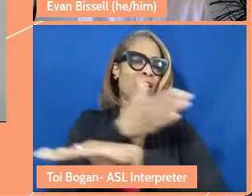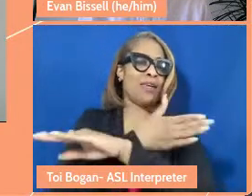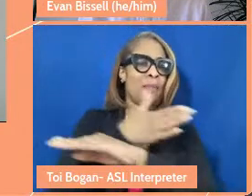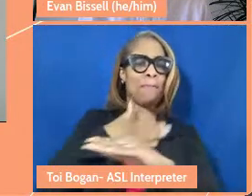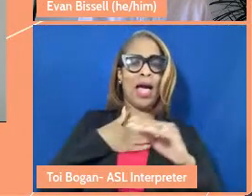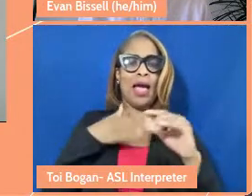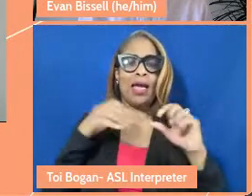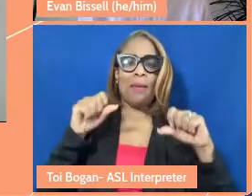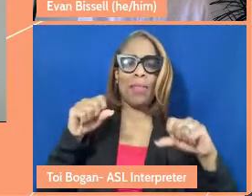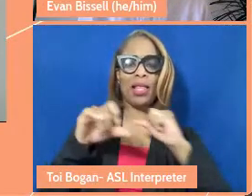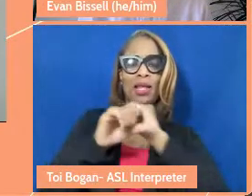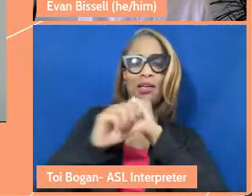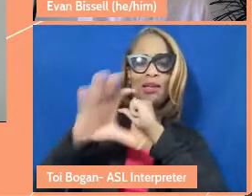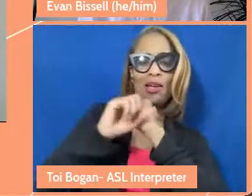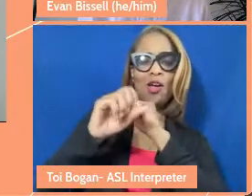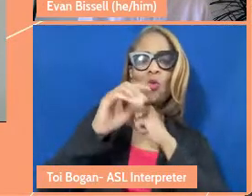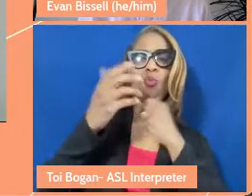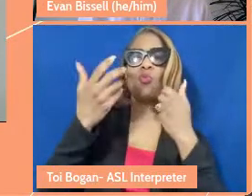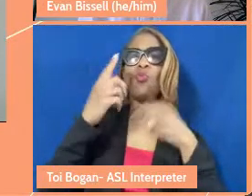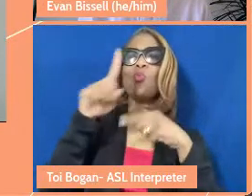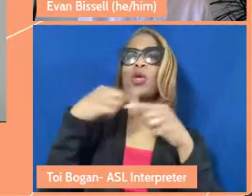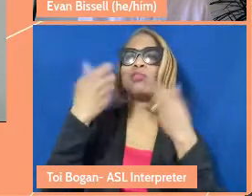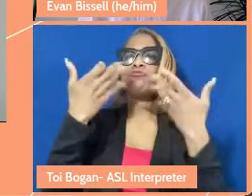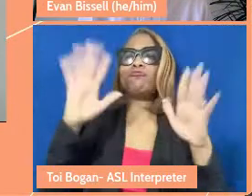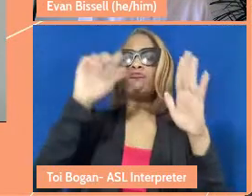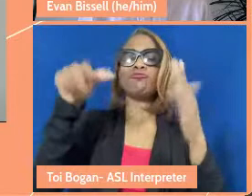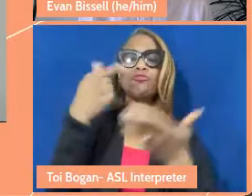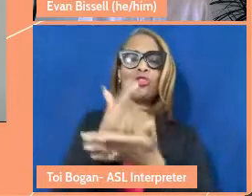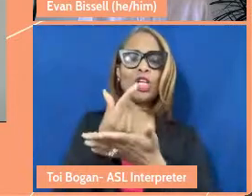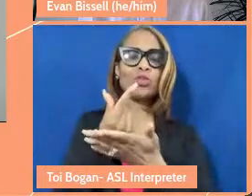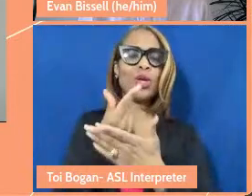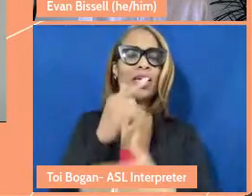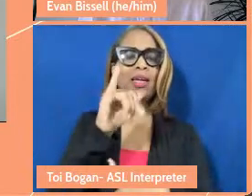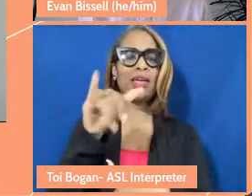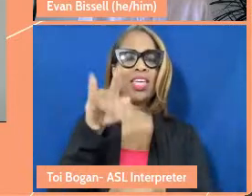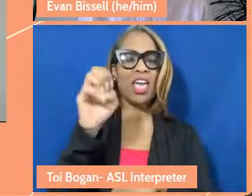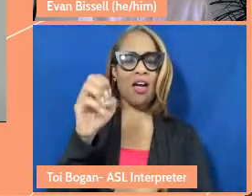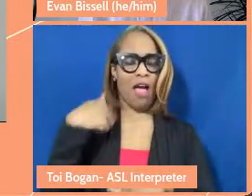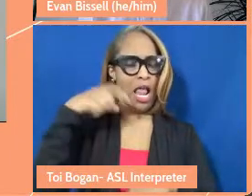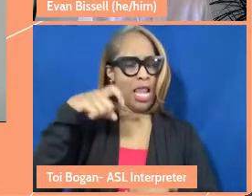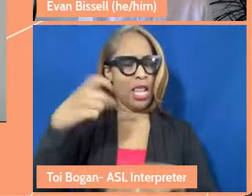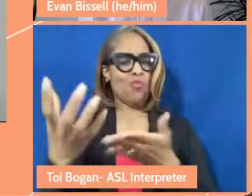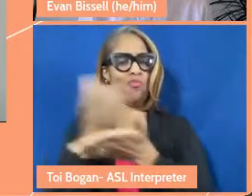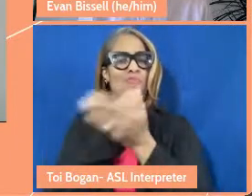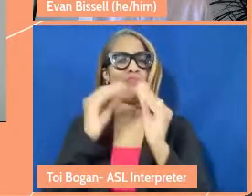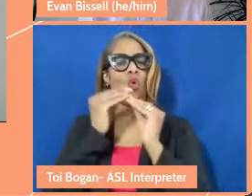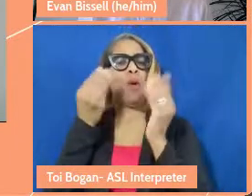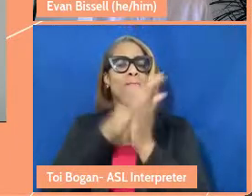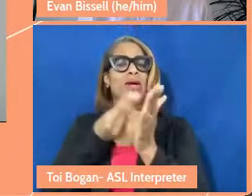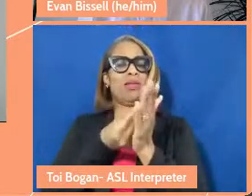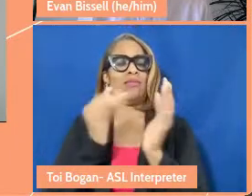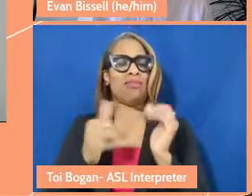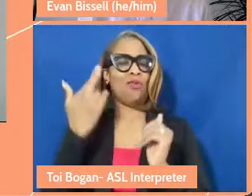out of Yale. It's all about, "I need to make more money. That's why I'm here." That's not reciprocal